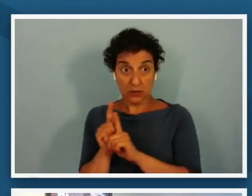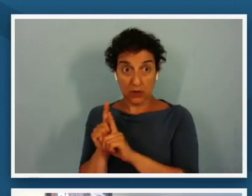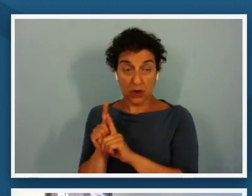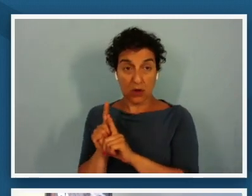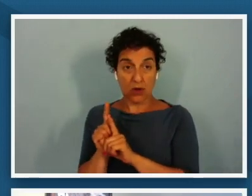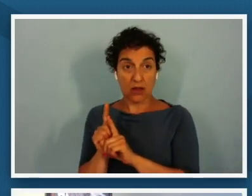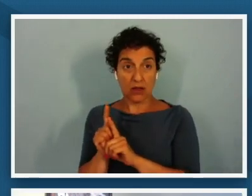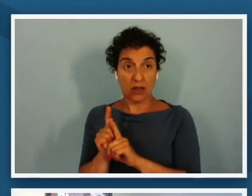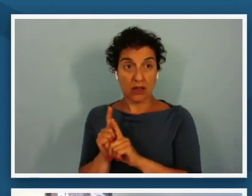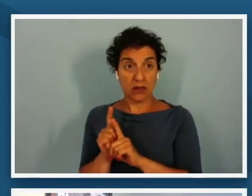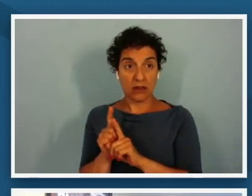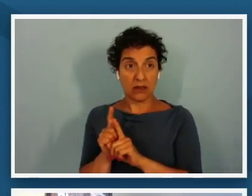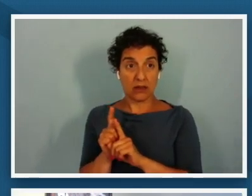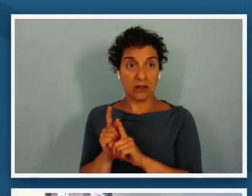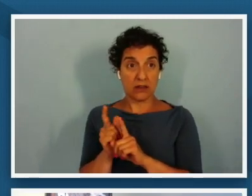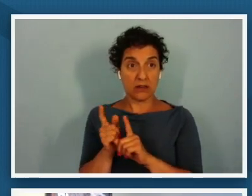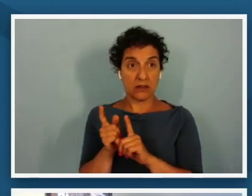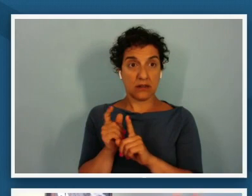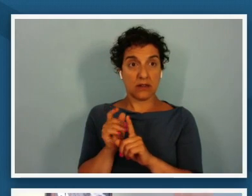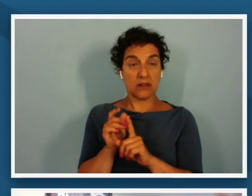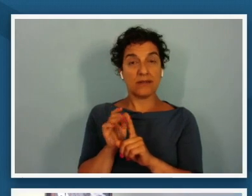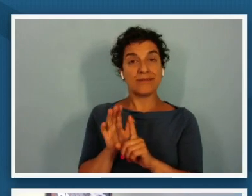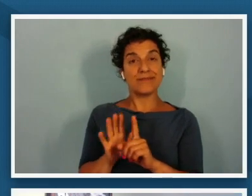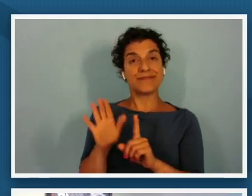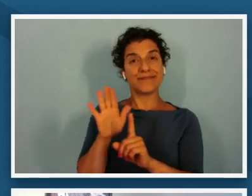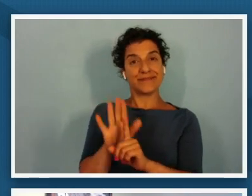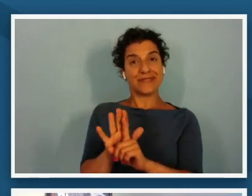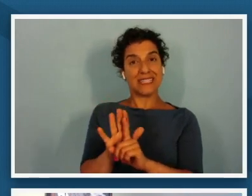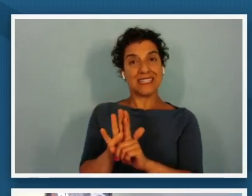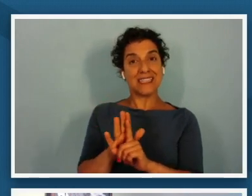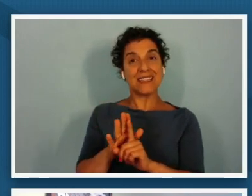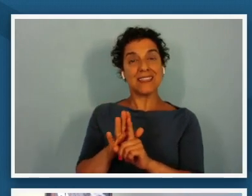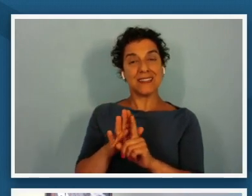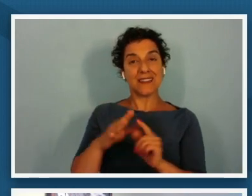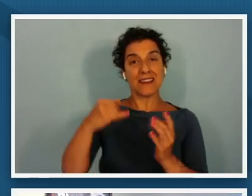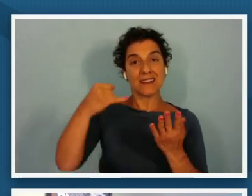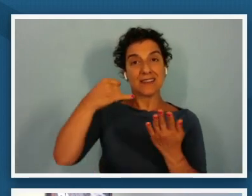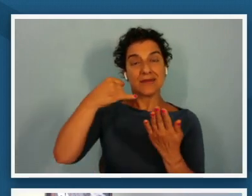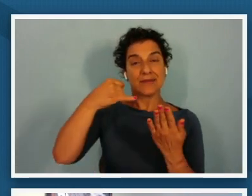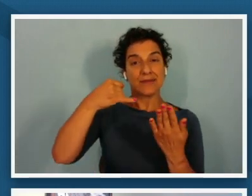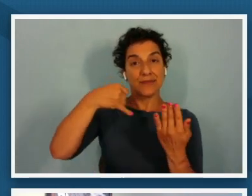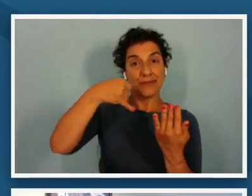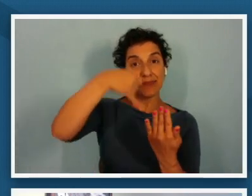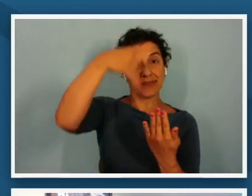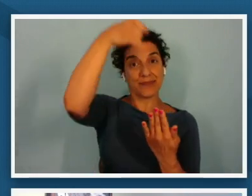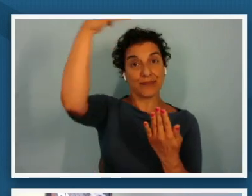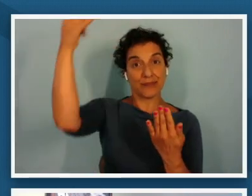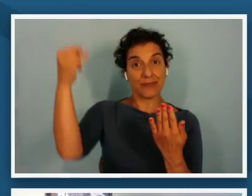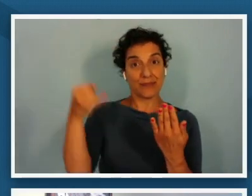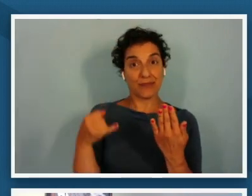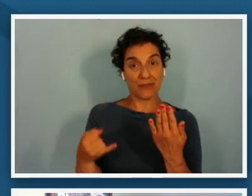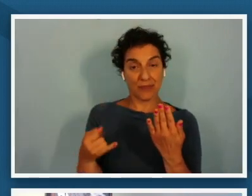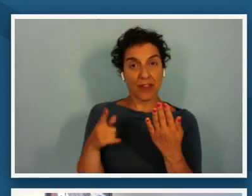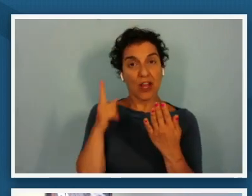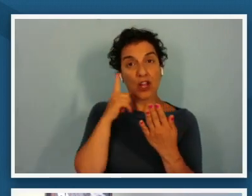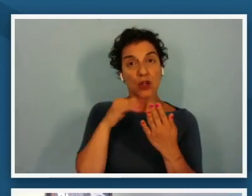you know his uh his outline it looks as if it is